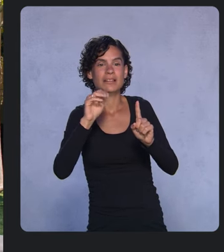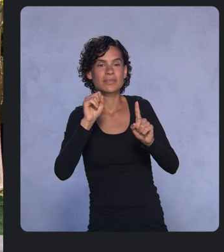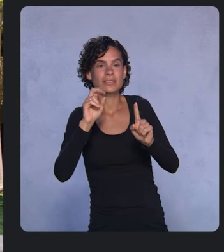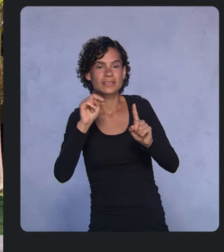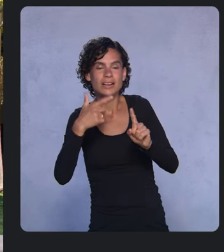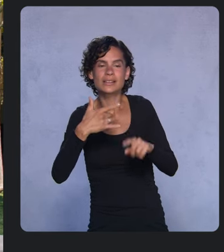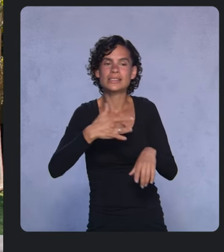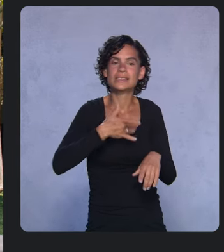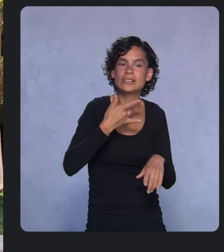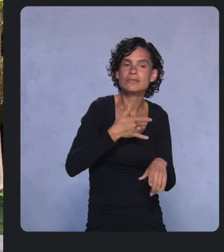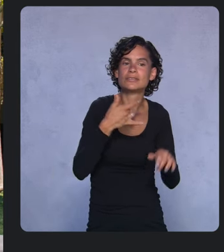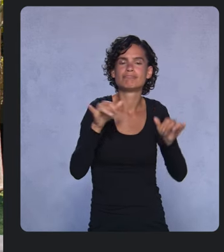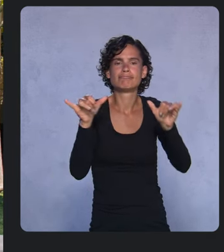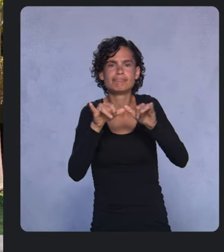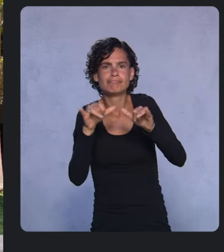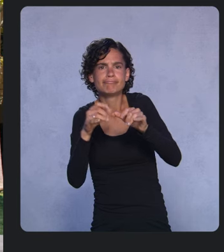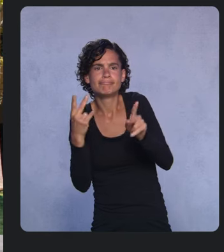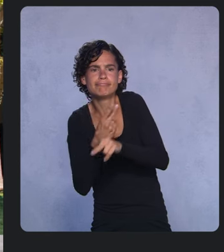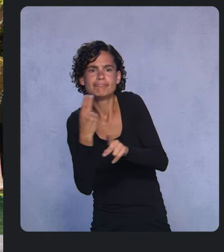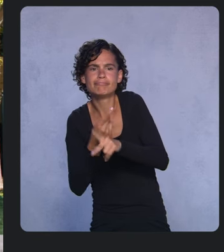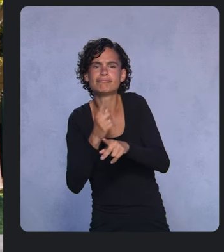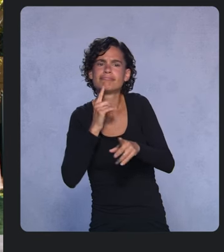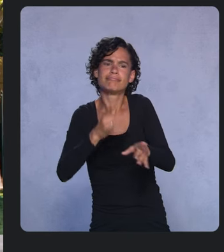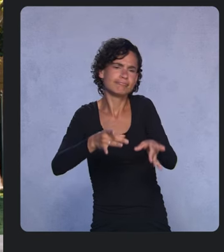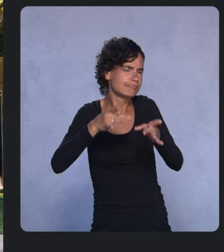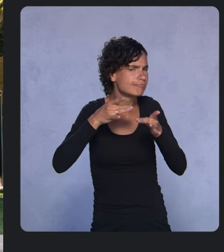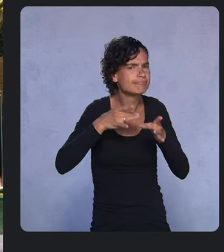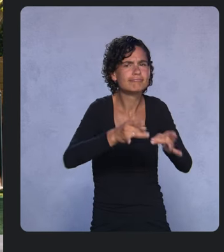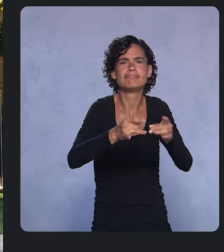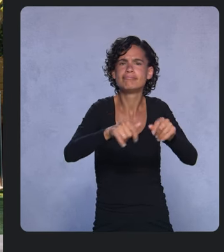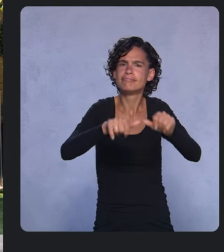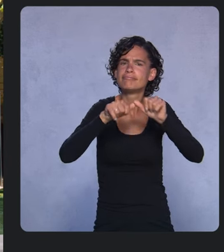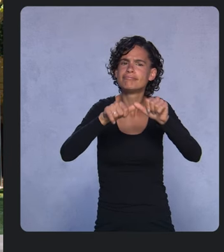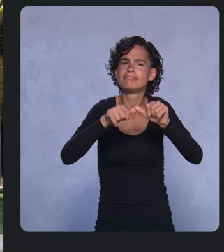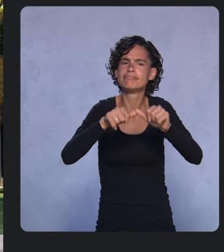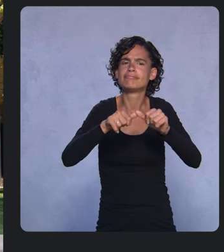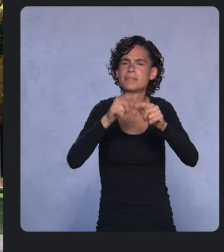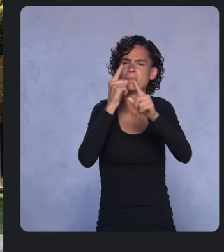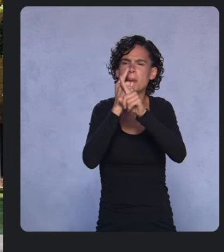is streamlined, consistent, accurate, from data like heart rate to calories